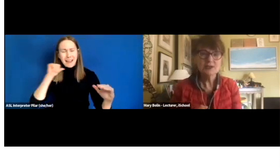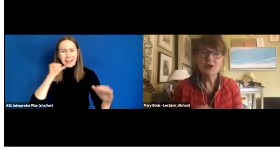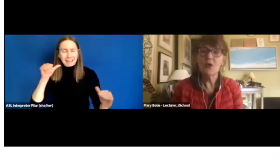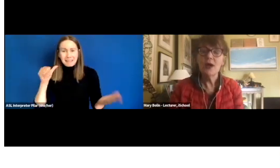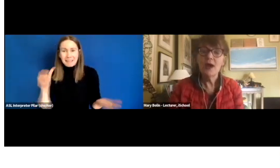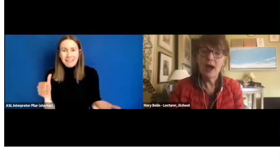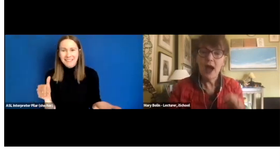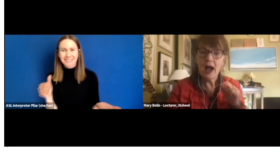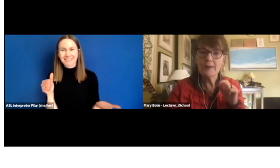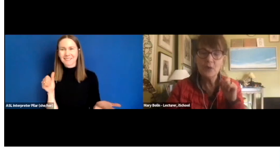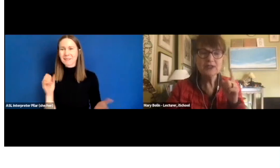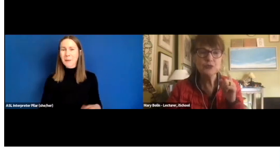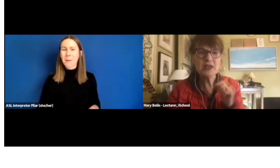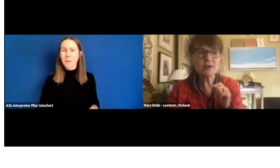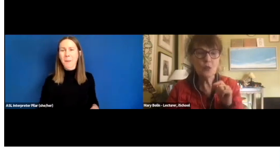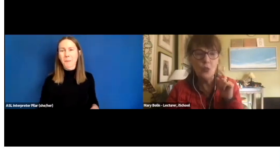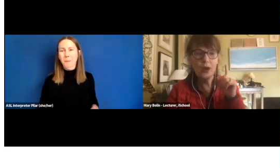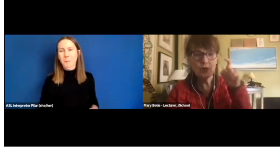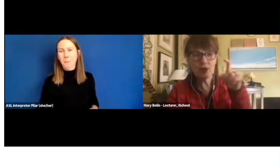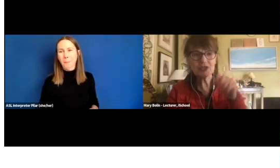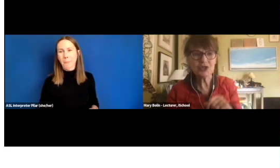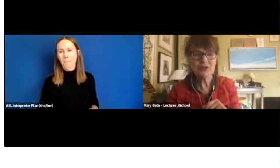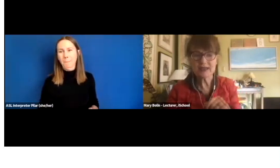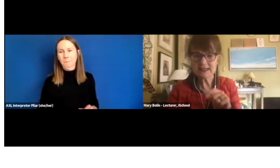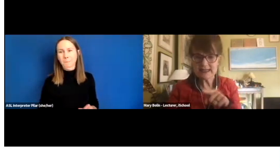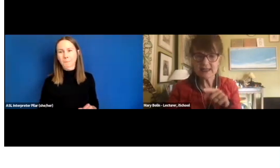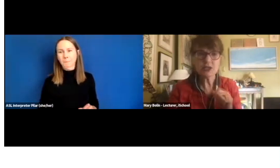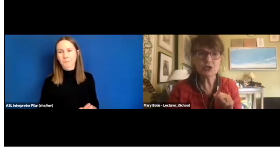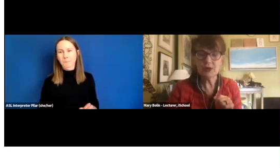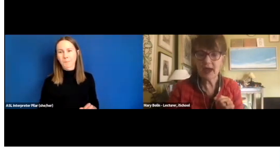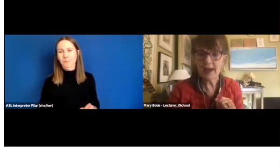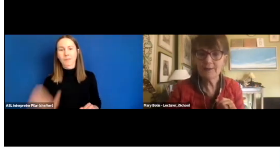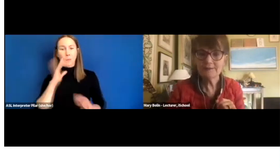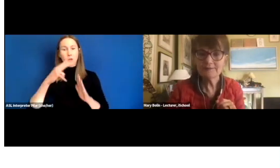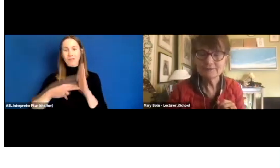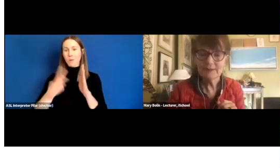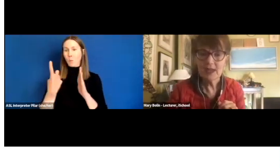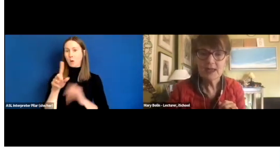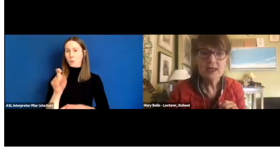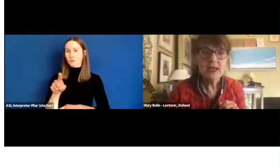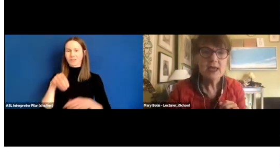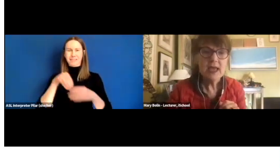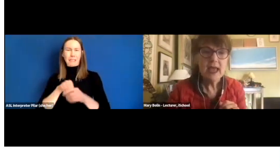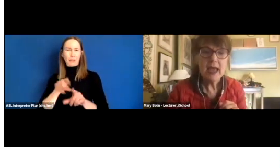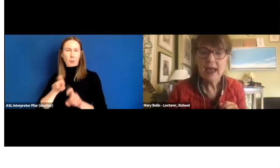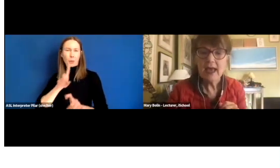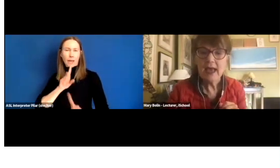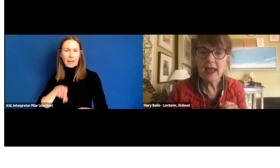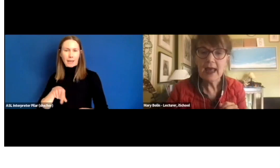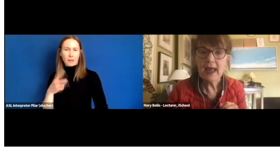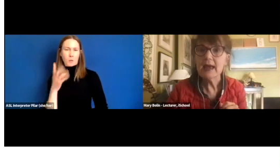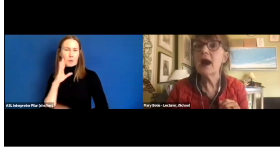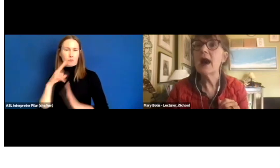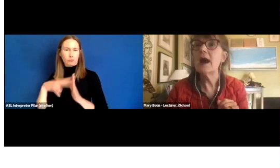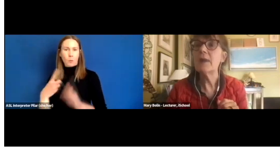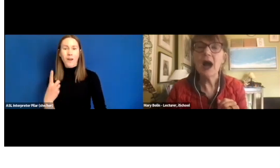So, I'm going to read one question that's in the Q&A.